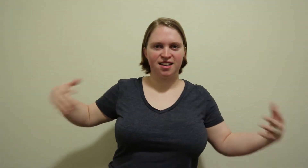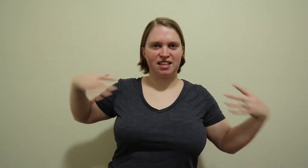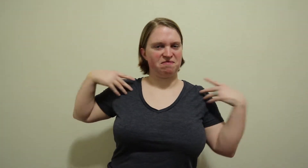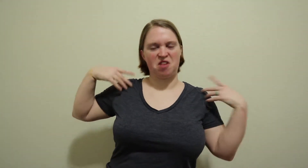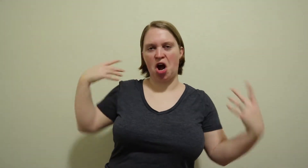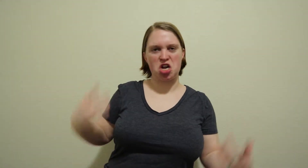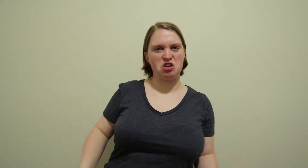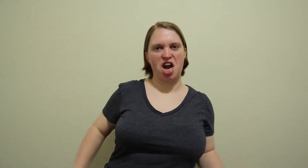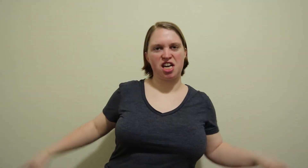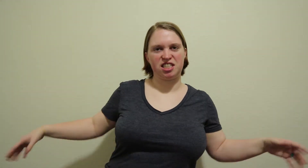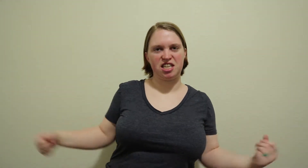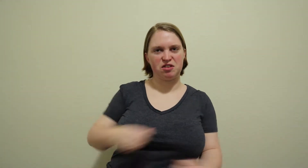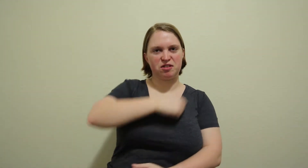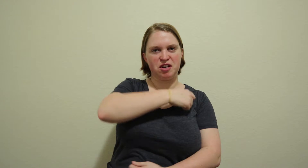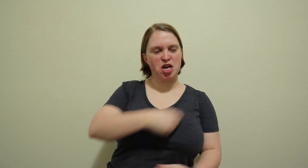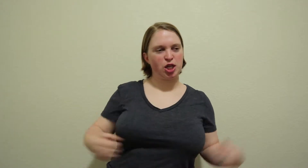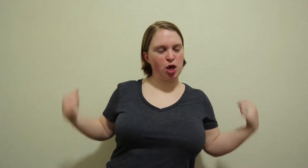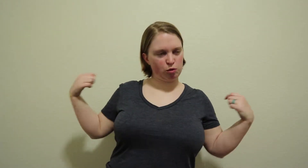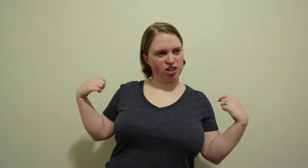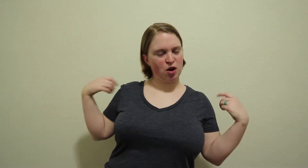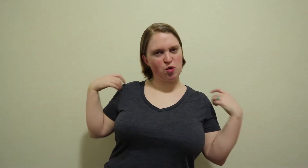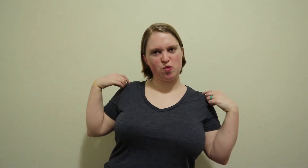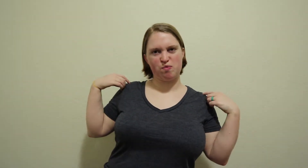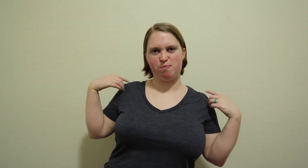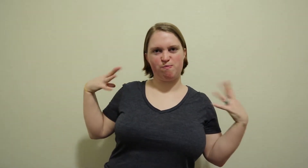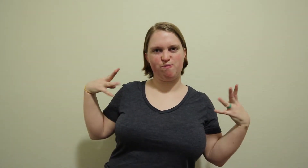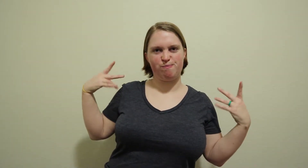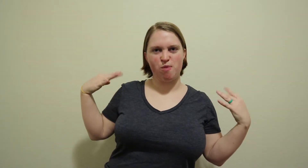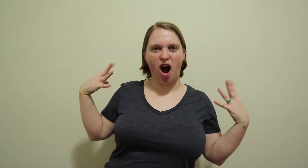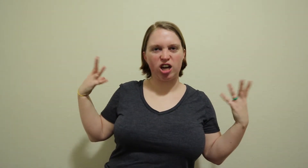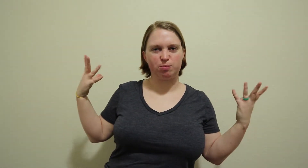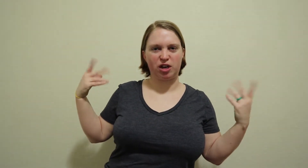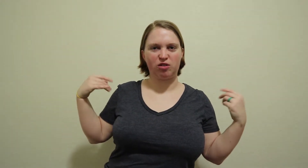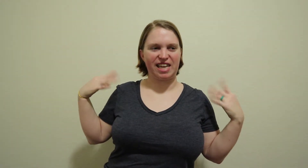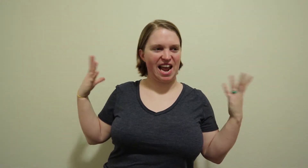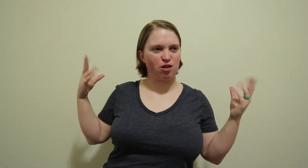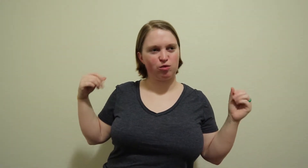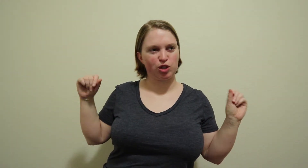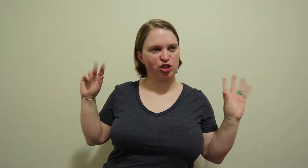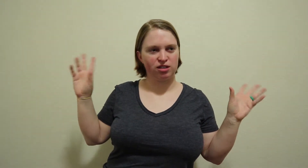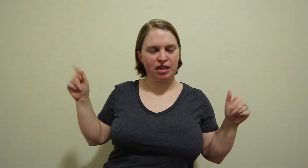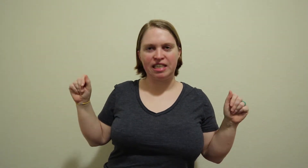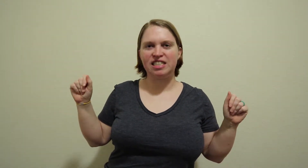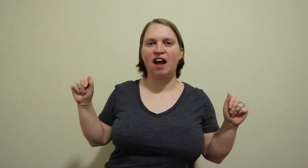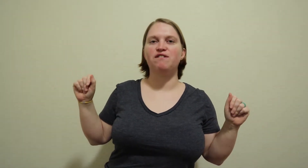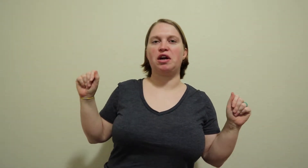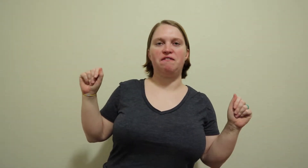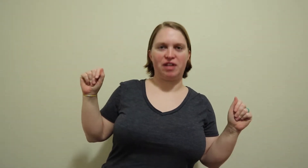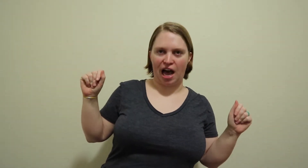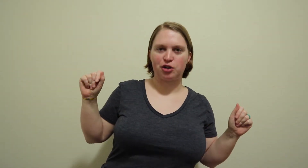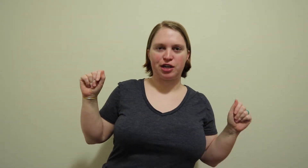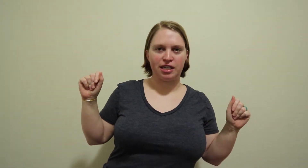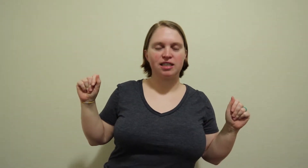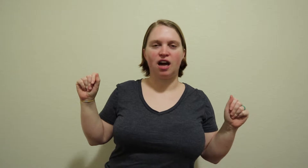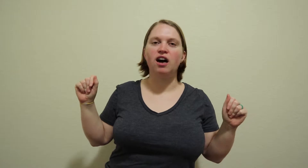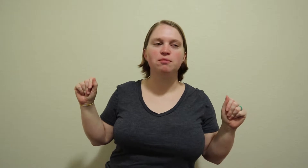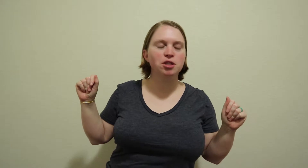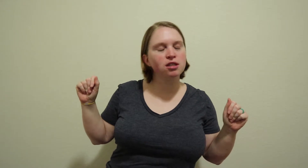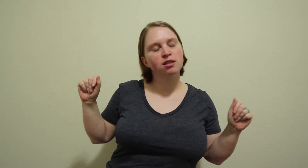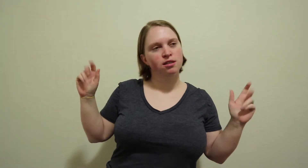like undress in a cute hospital gown which it's not very flattering at times